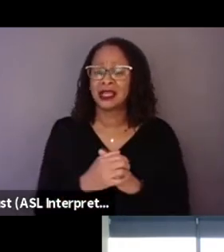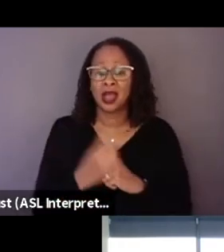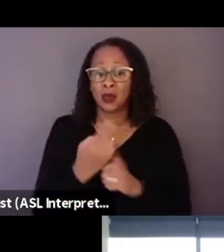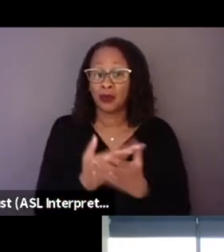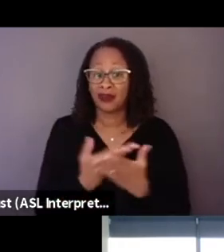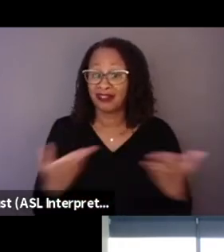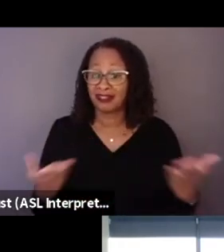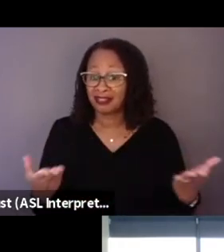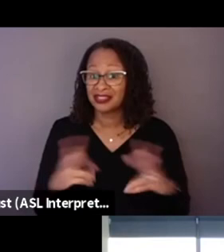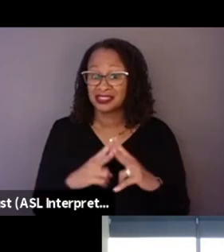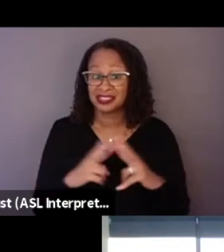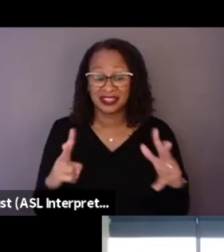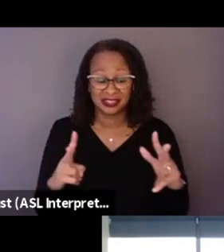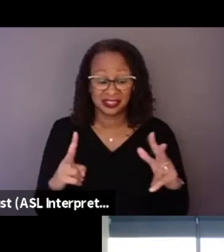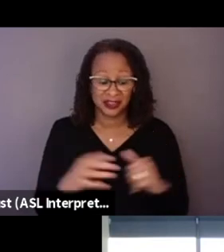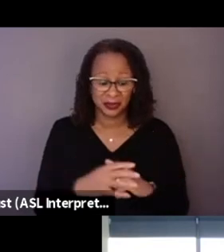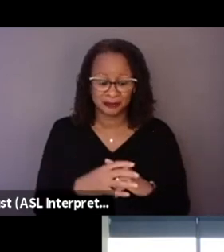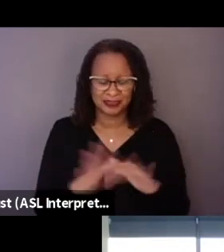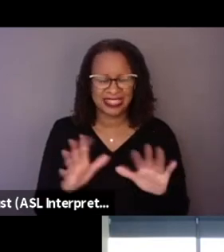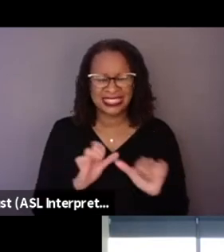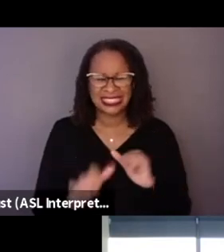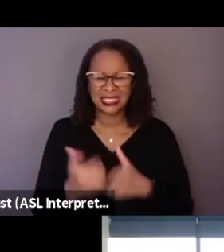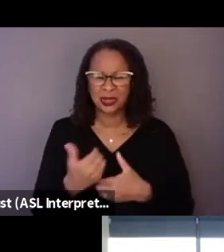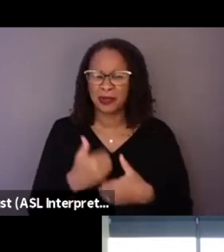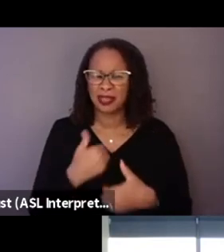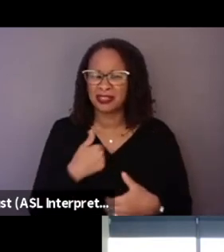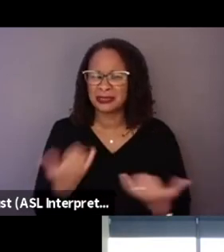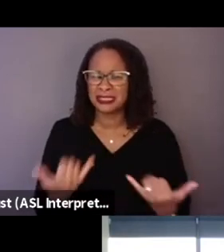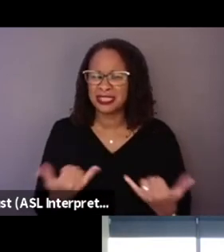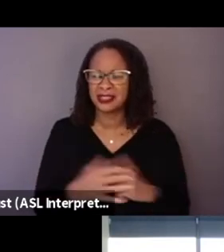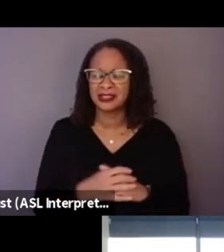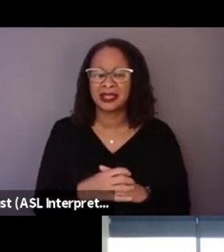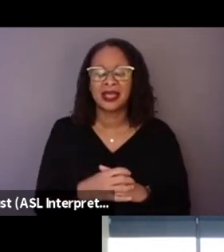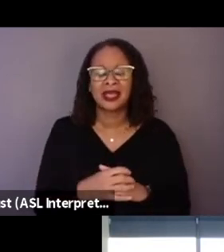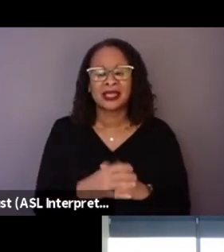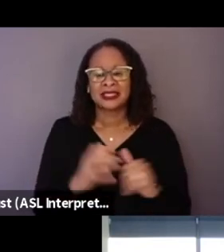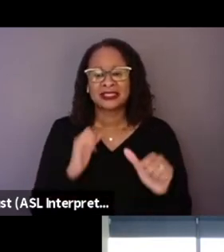that still bugs me, and I still am surprised by